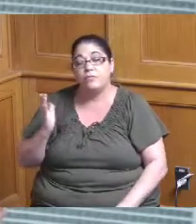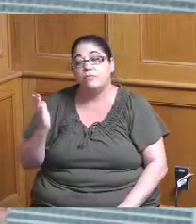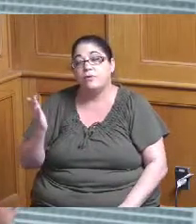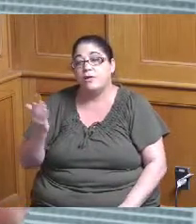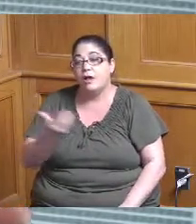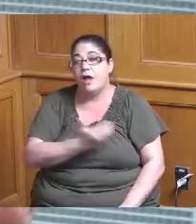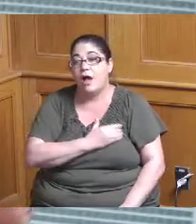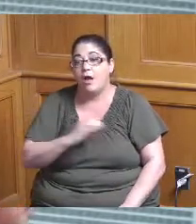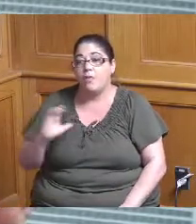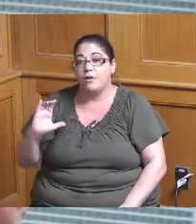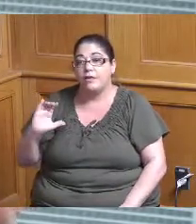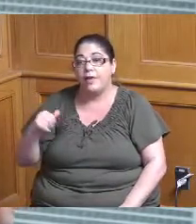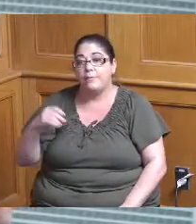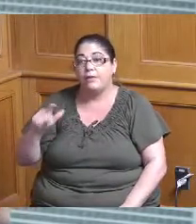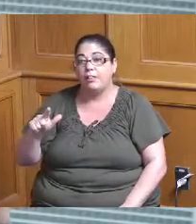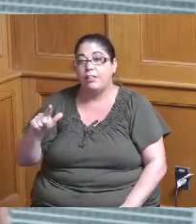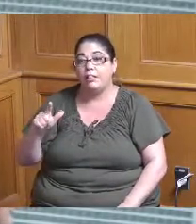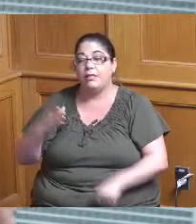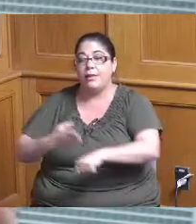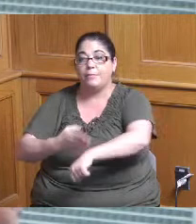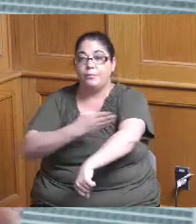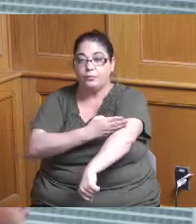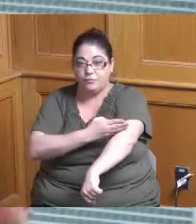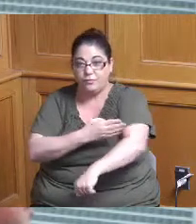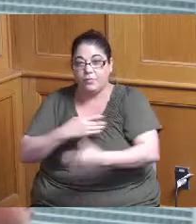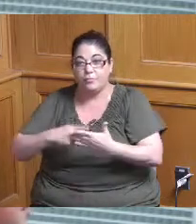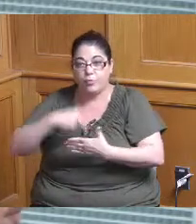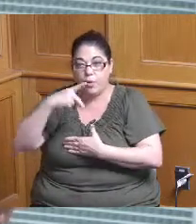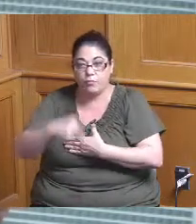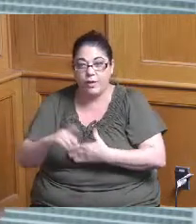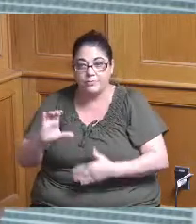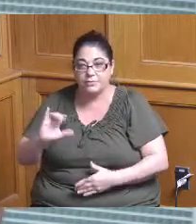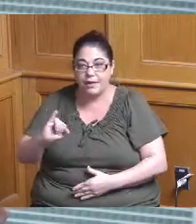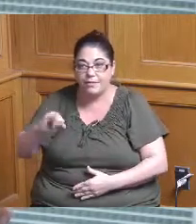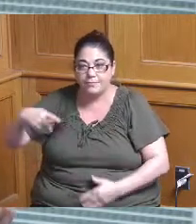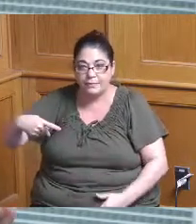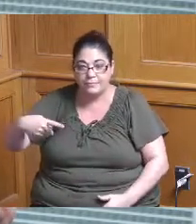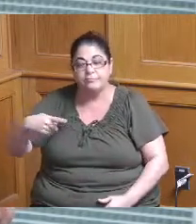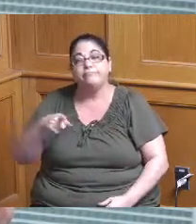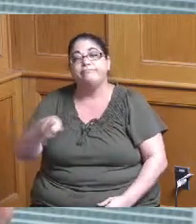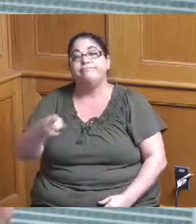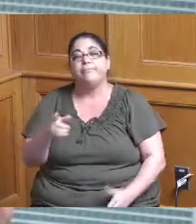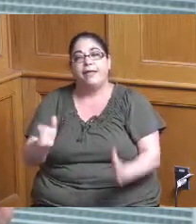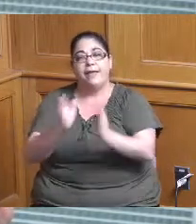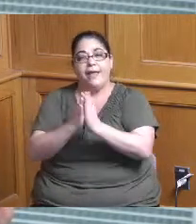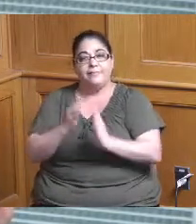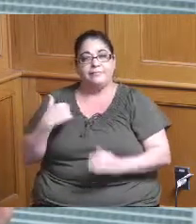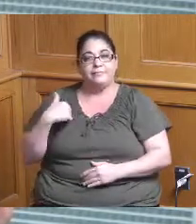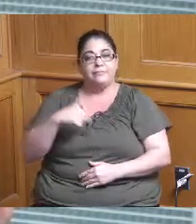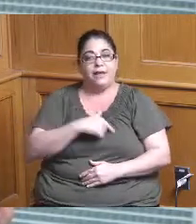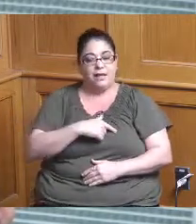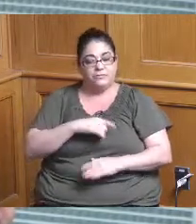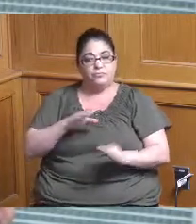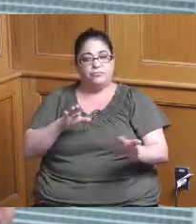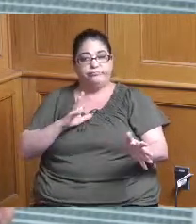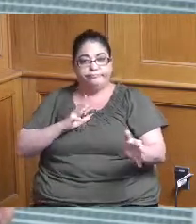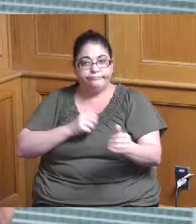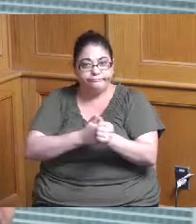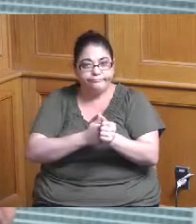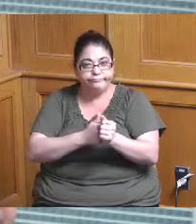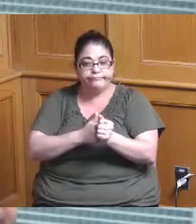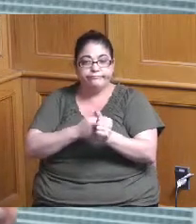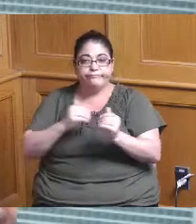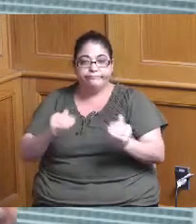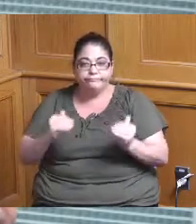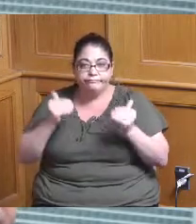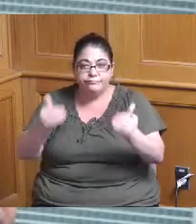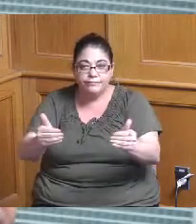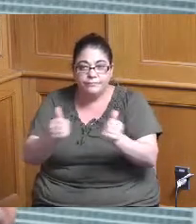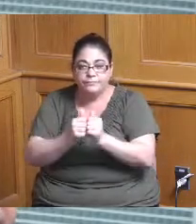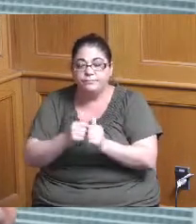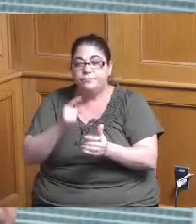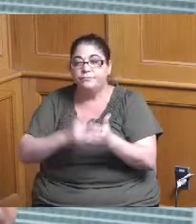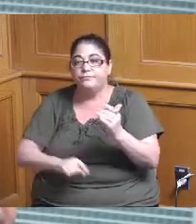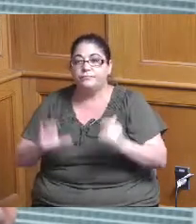improvement program so as you requested an update on the the capital improvement program on the